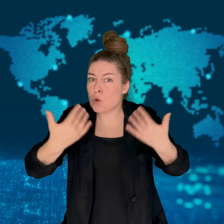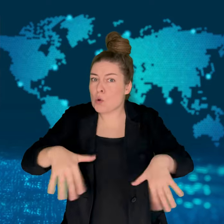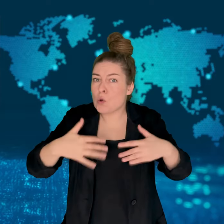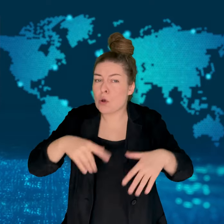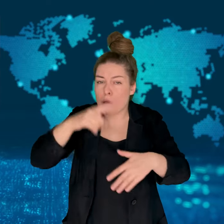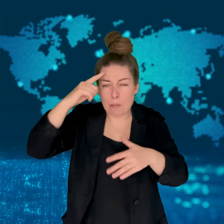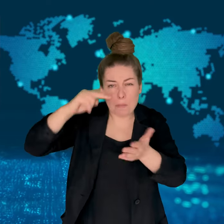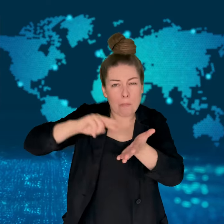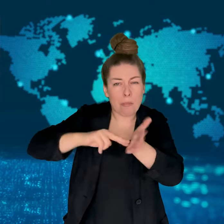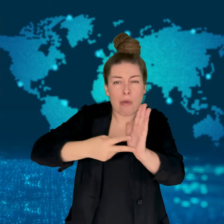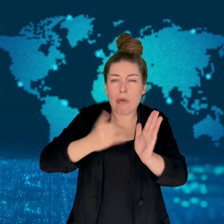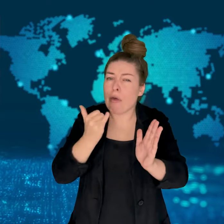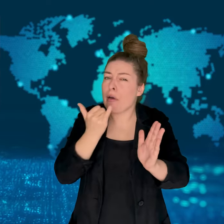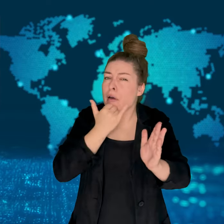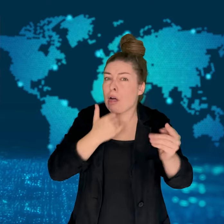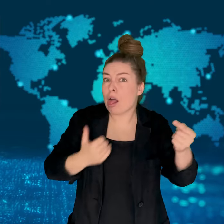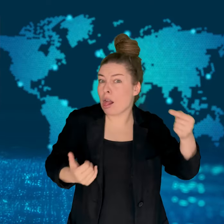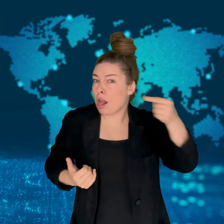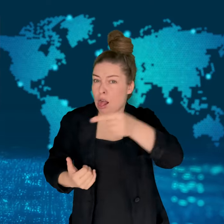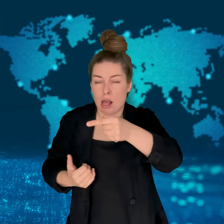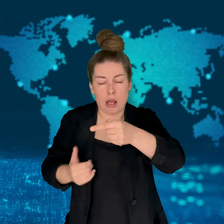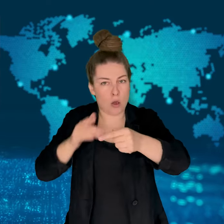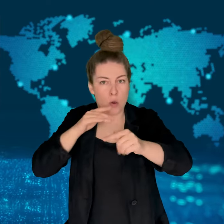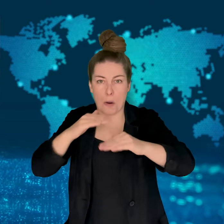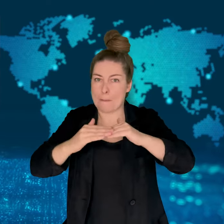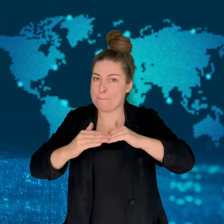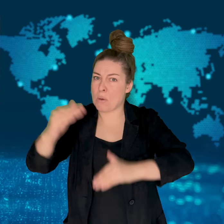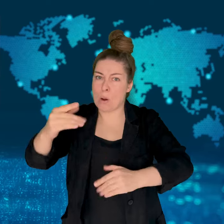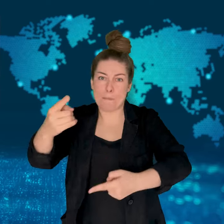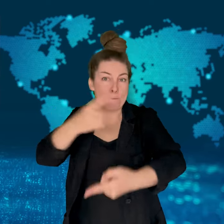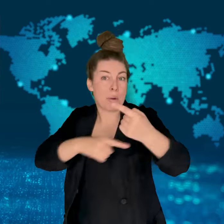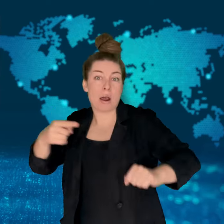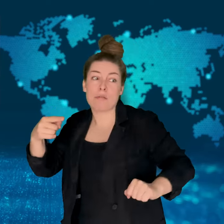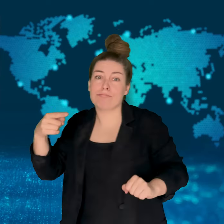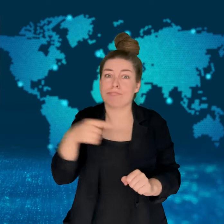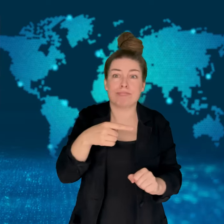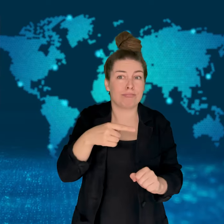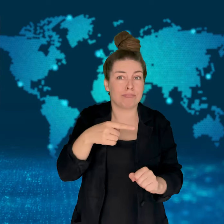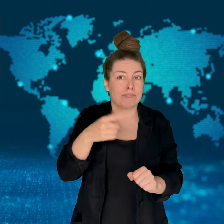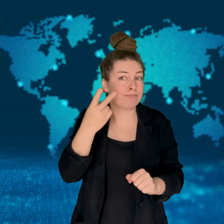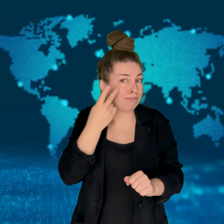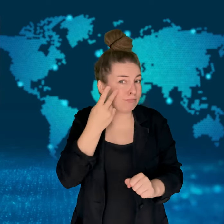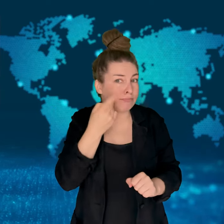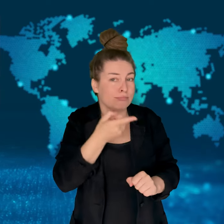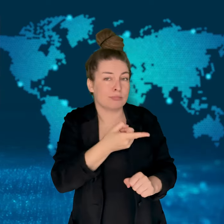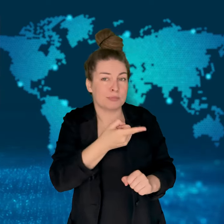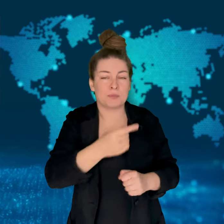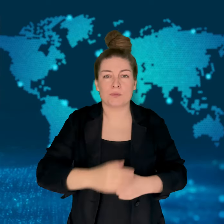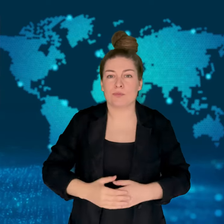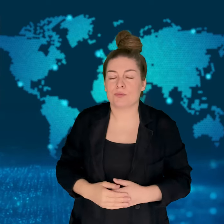Iran warns that its own response will be much larger if there is